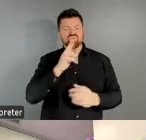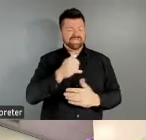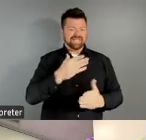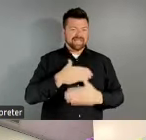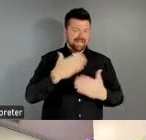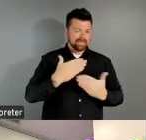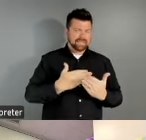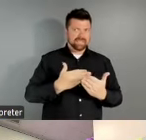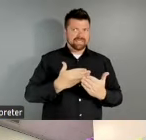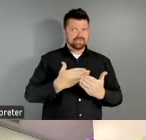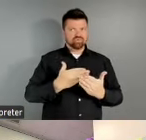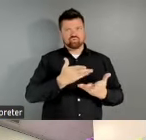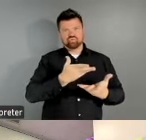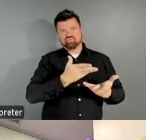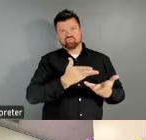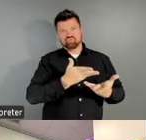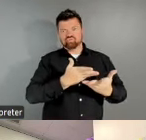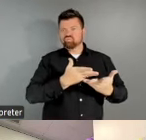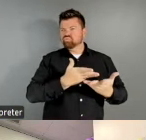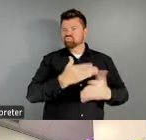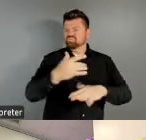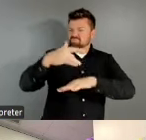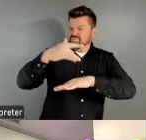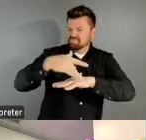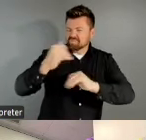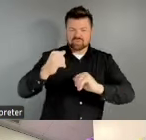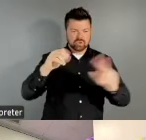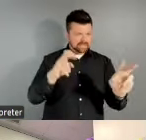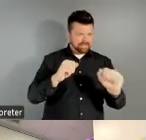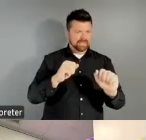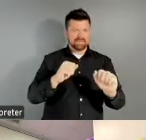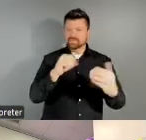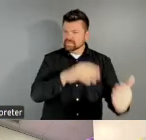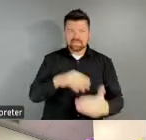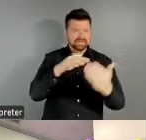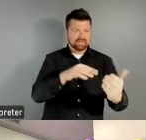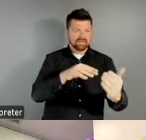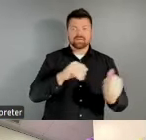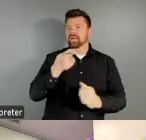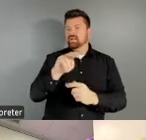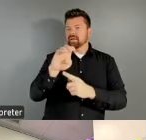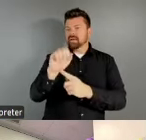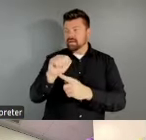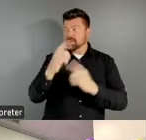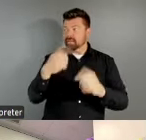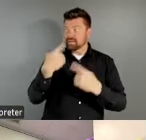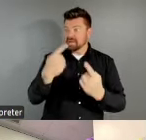about our study on local arts agencies. To date, the NEA has never conducted a nationwide study on